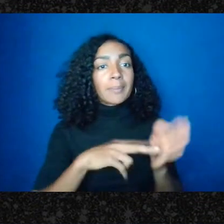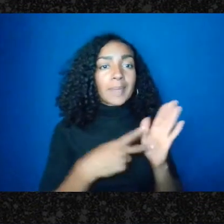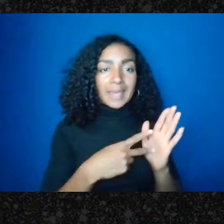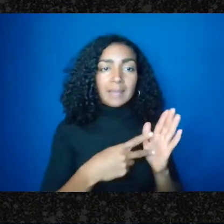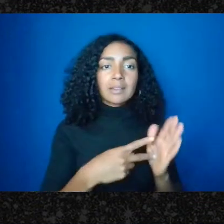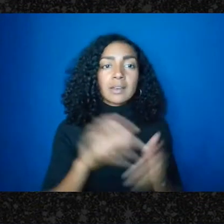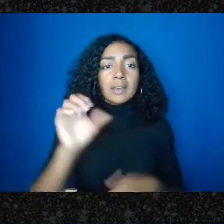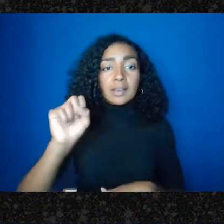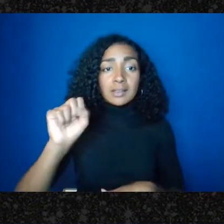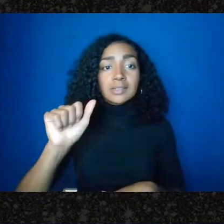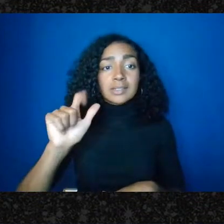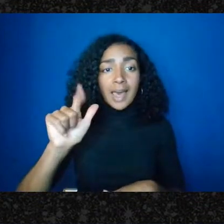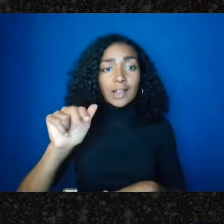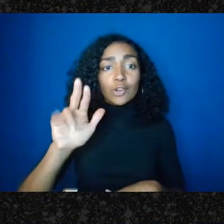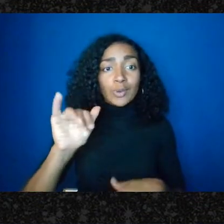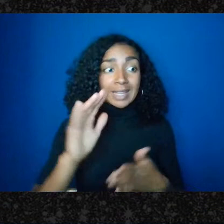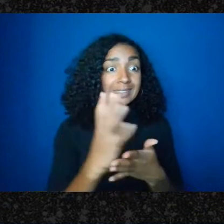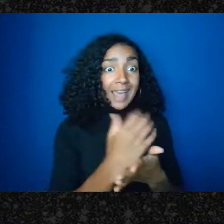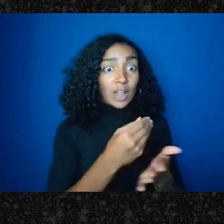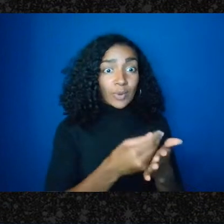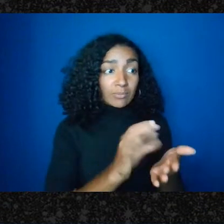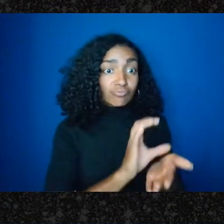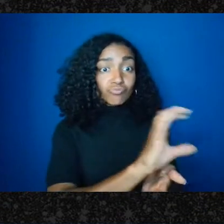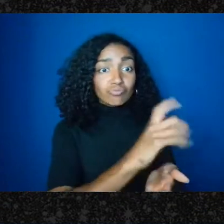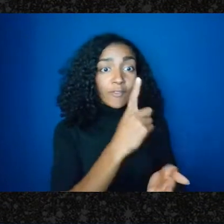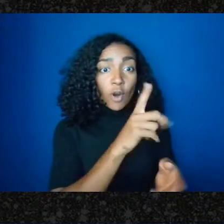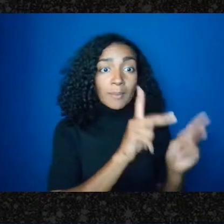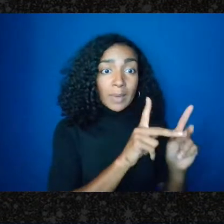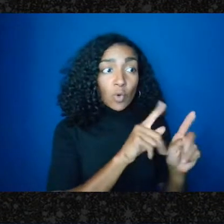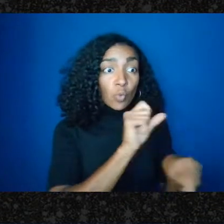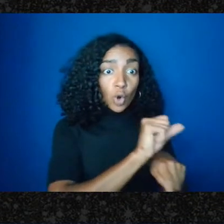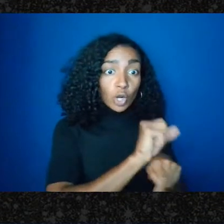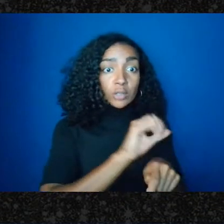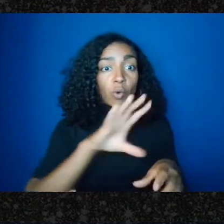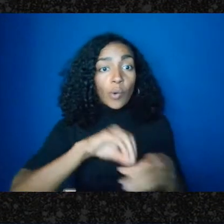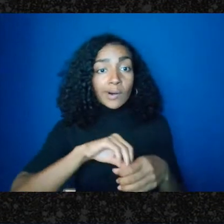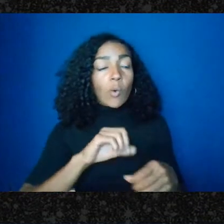sort of, you know, and-and that could be putting you into the need into the category of needing to